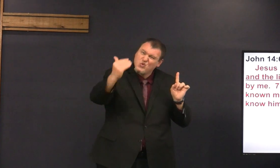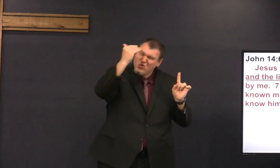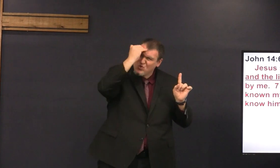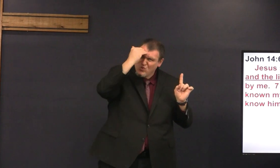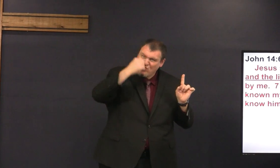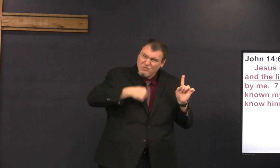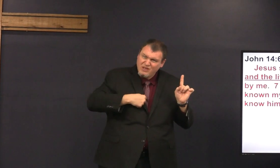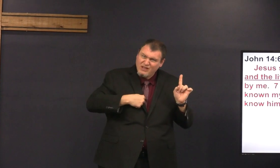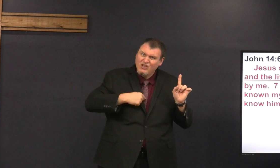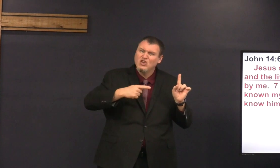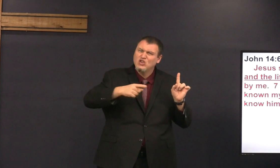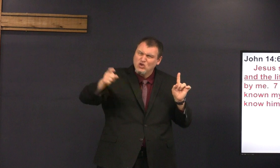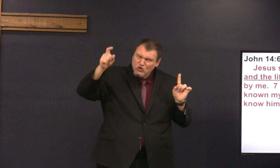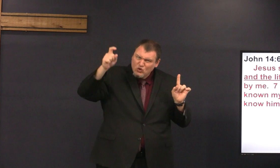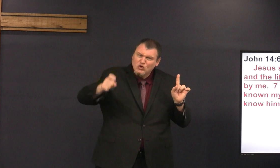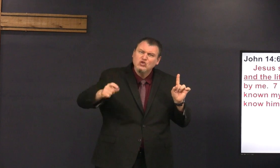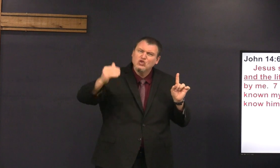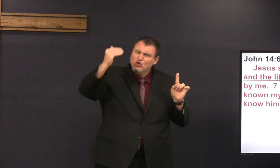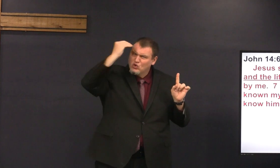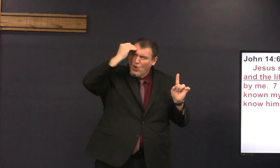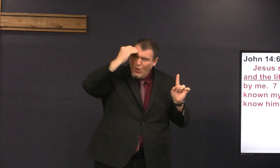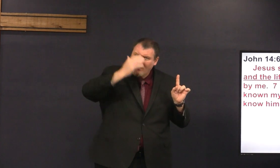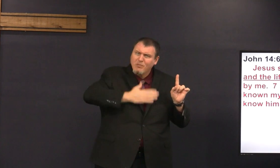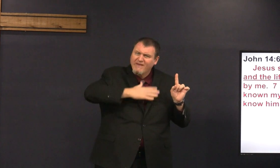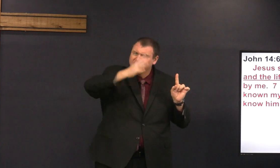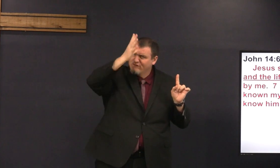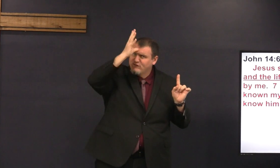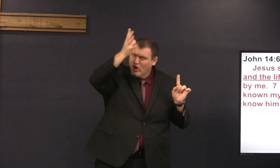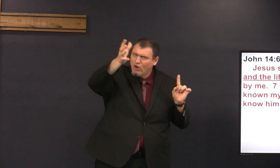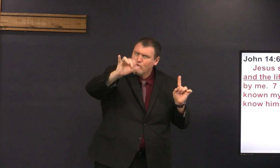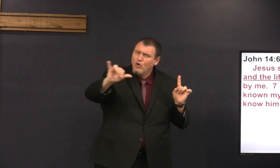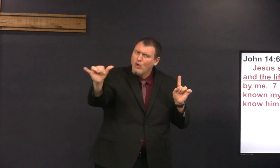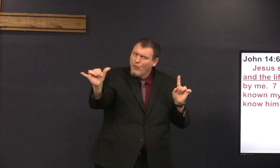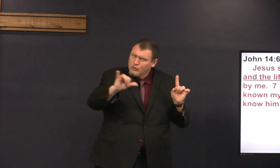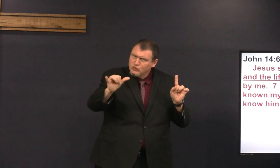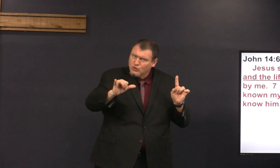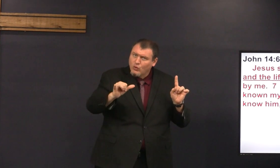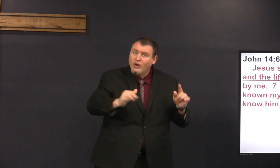if he had known me you should have known my father also